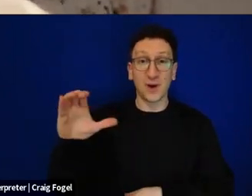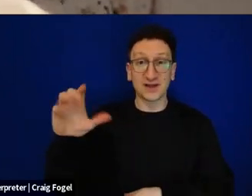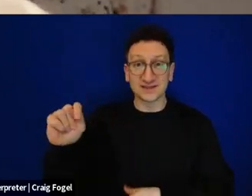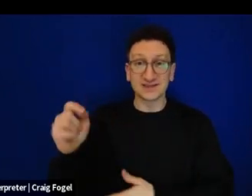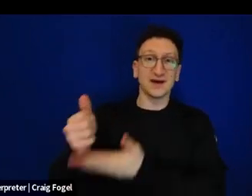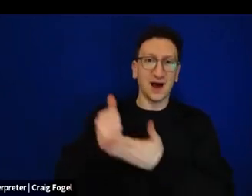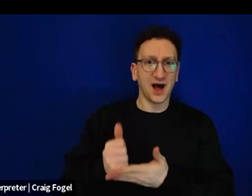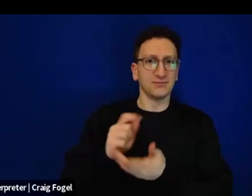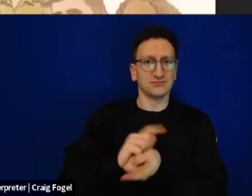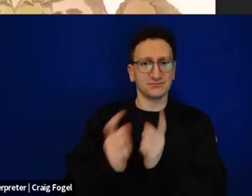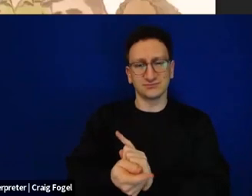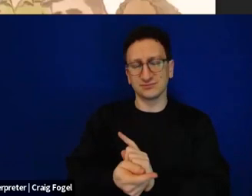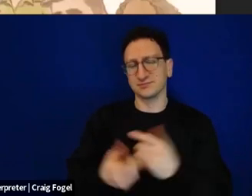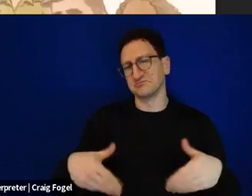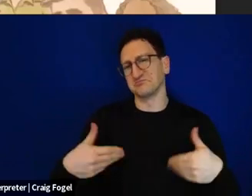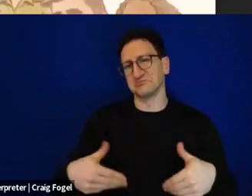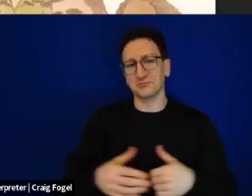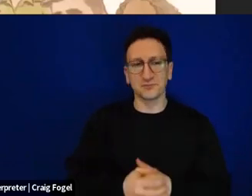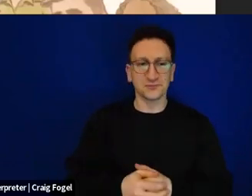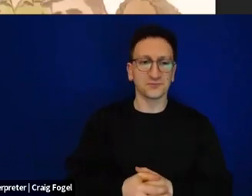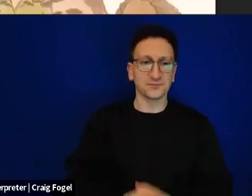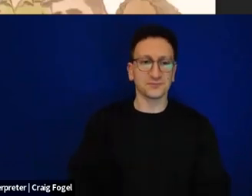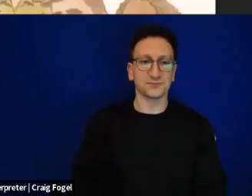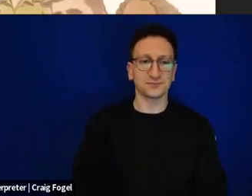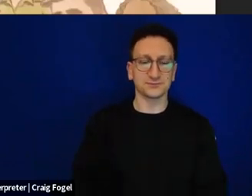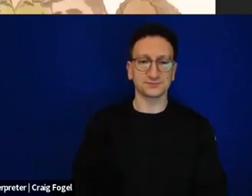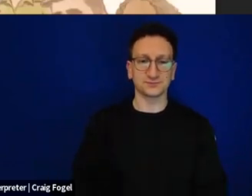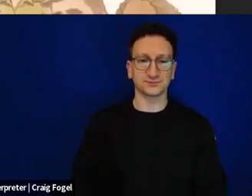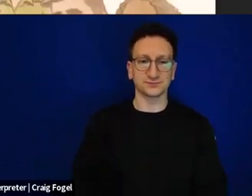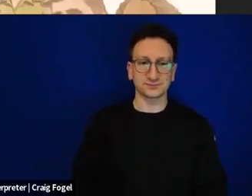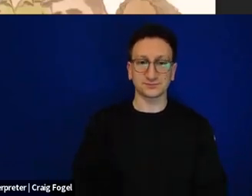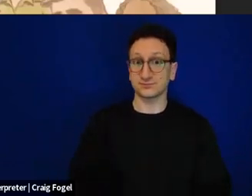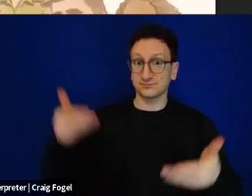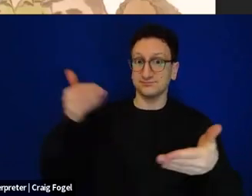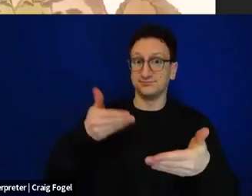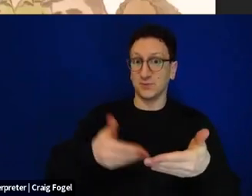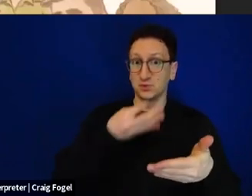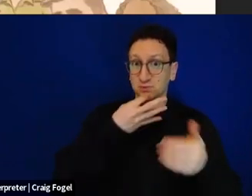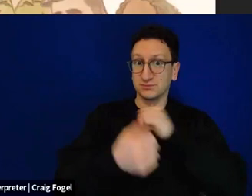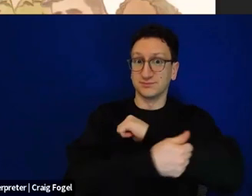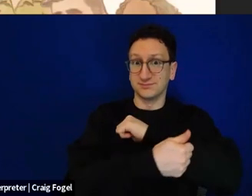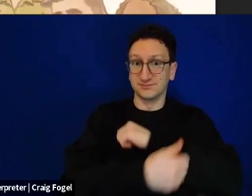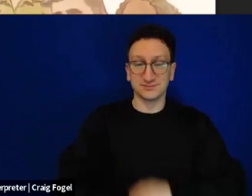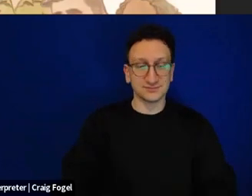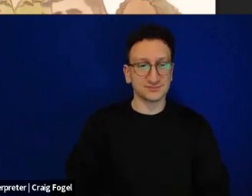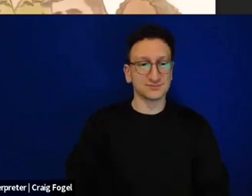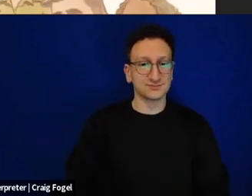all the good organizations that can help us as we come close to Seder night this year.